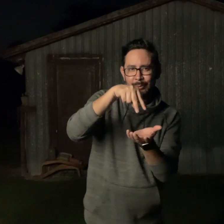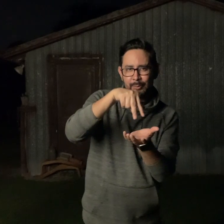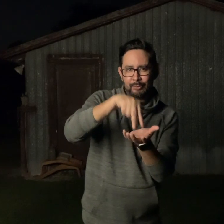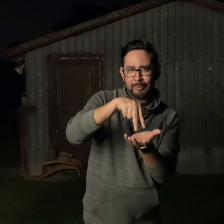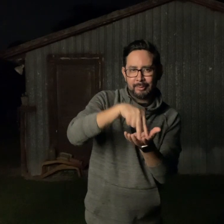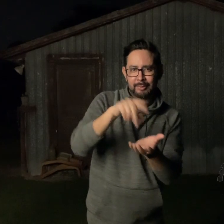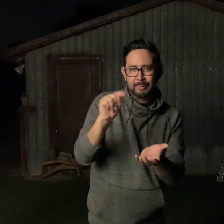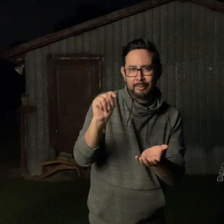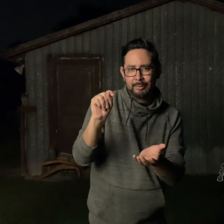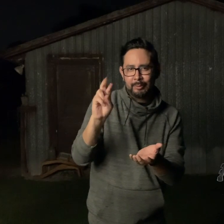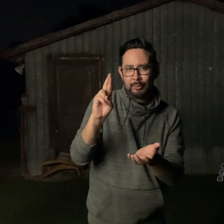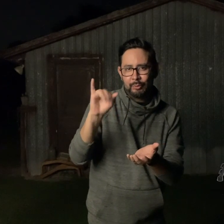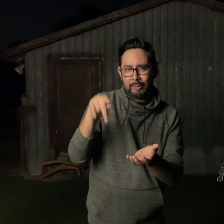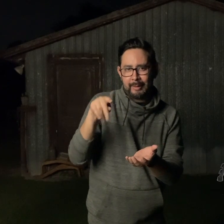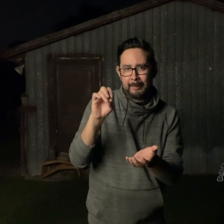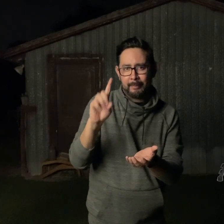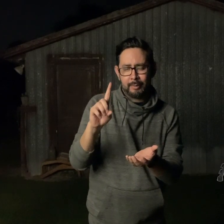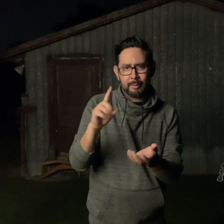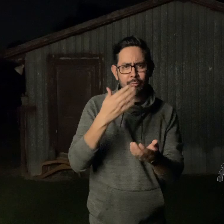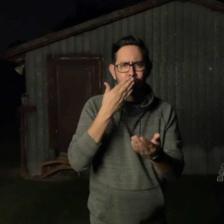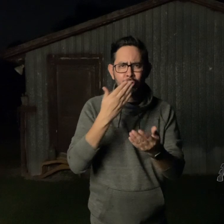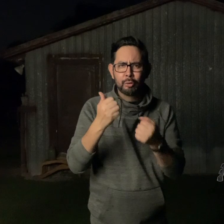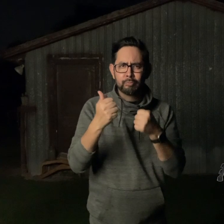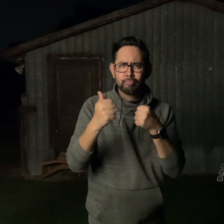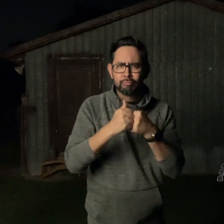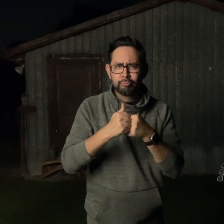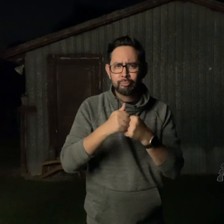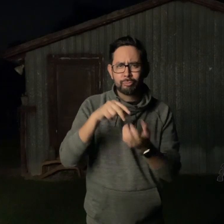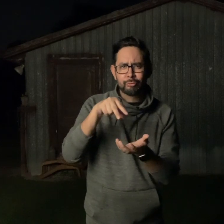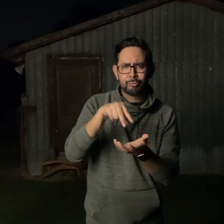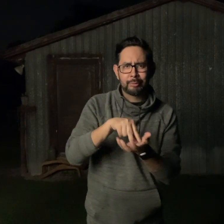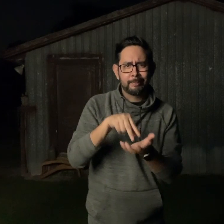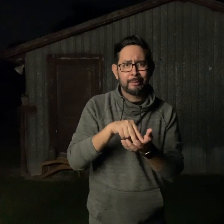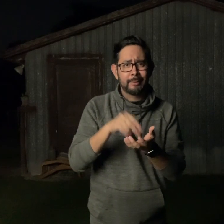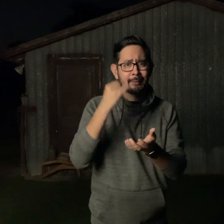The second thing is that you need a tripod. You need a good sturdy one.